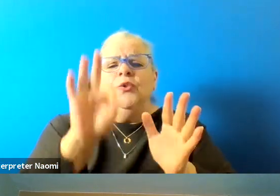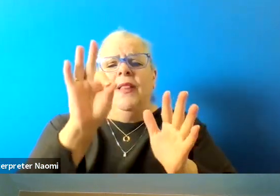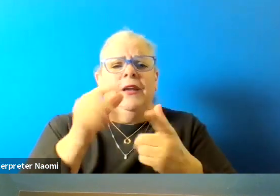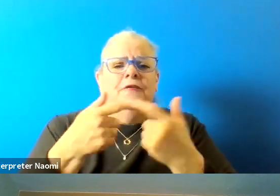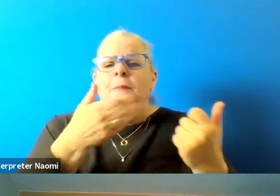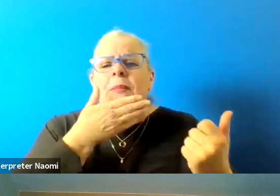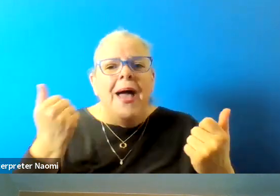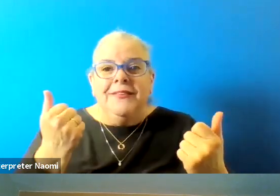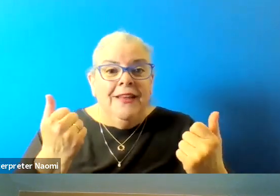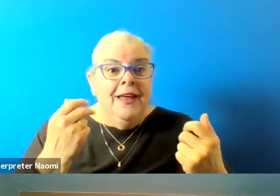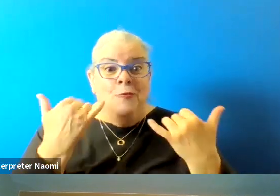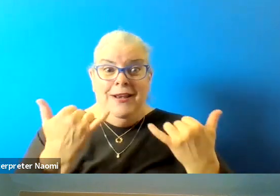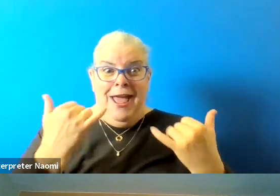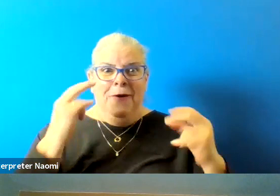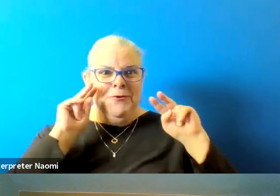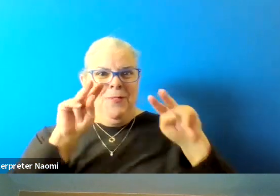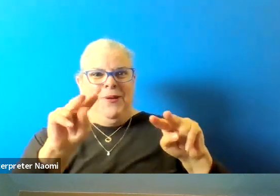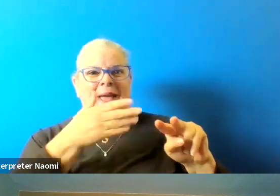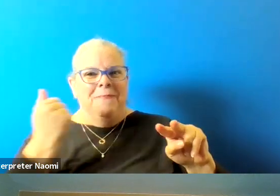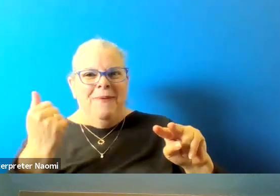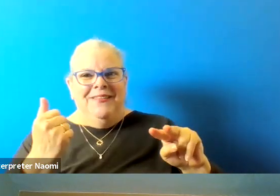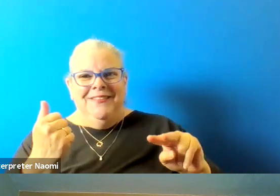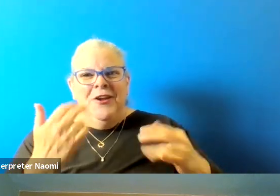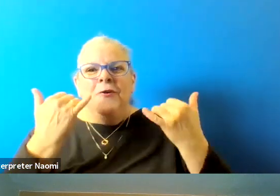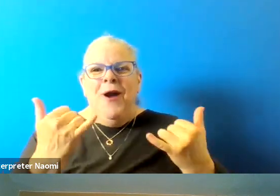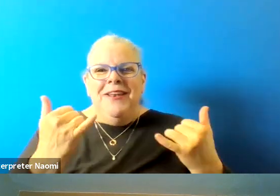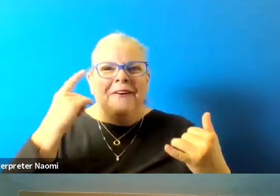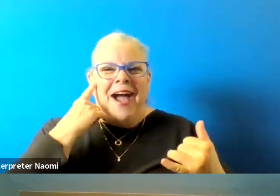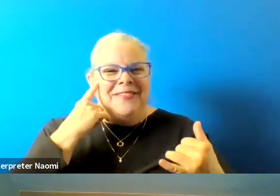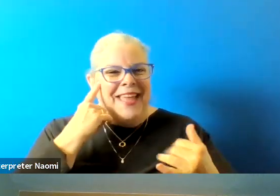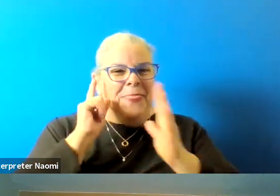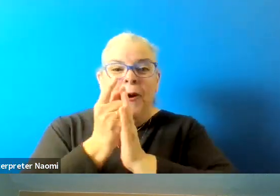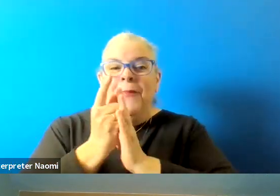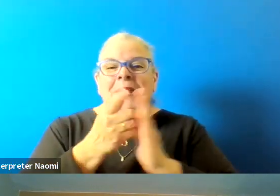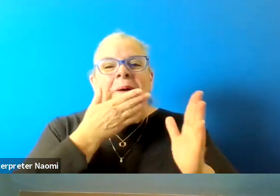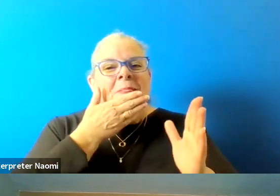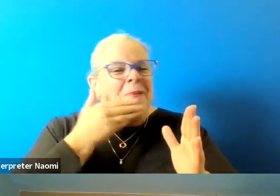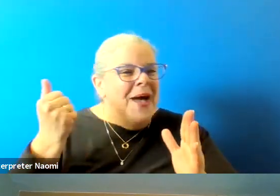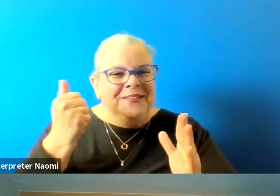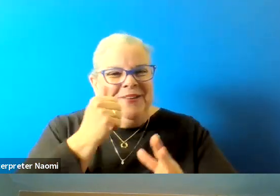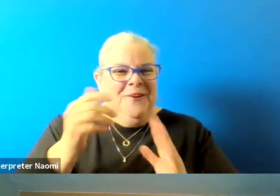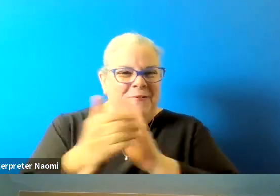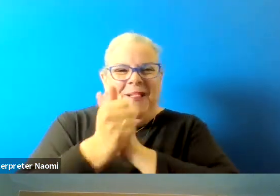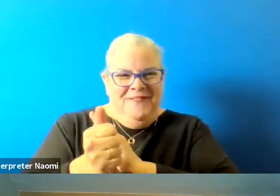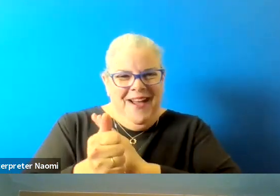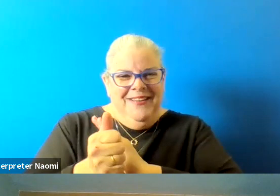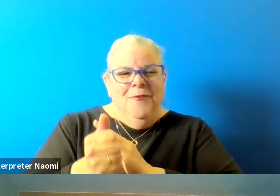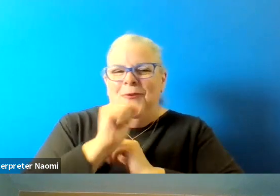and you're looking at the best. It's just that I think I'm the best qualified at the moment. With all due respect to my good friend, Glenn Carlson.